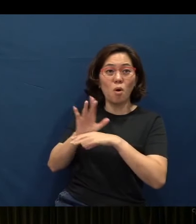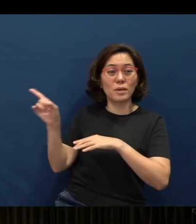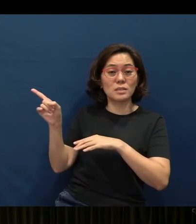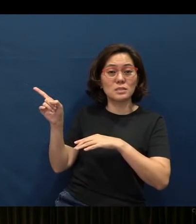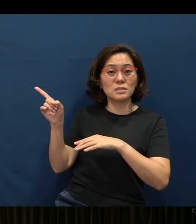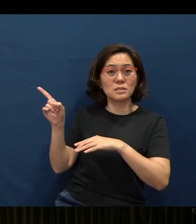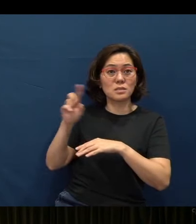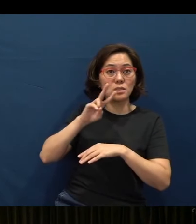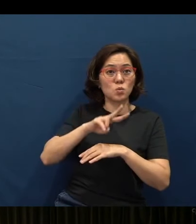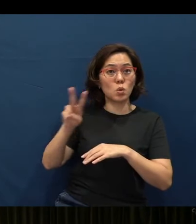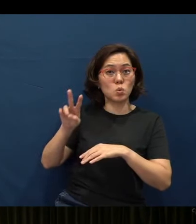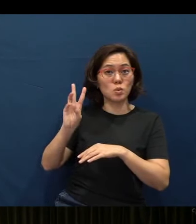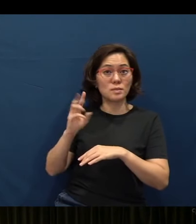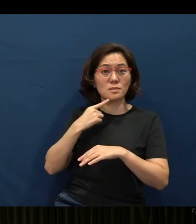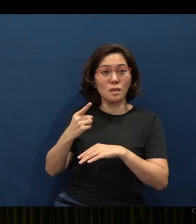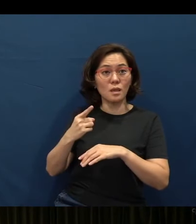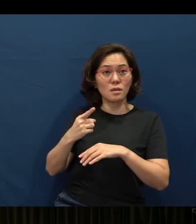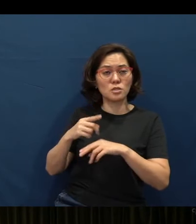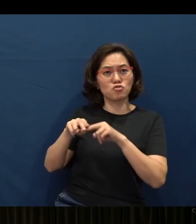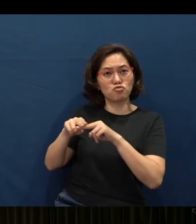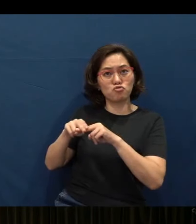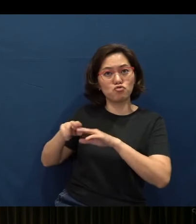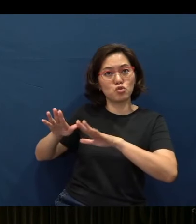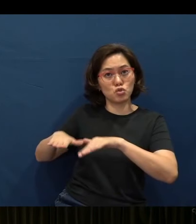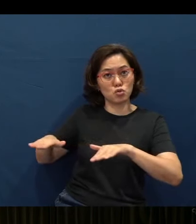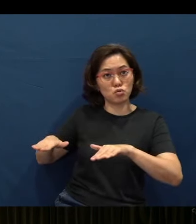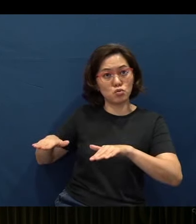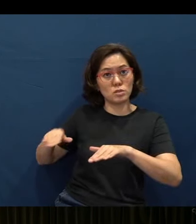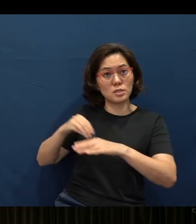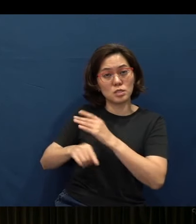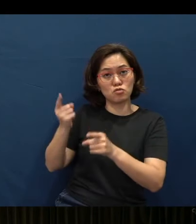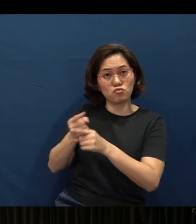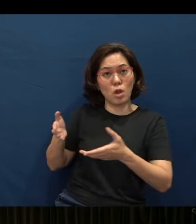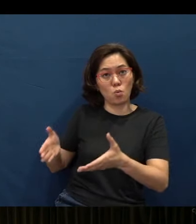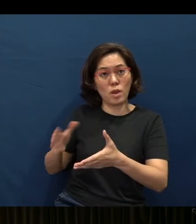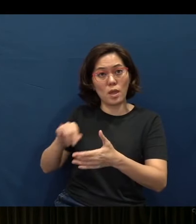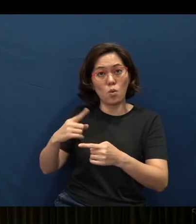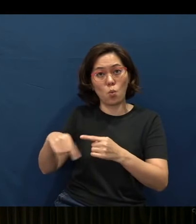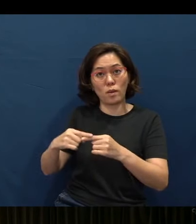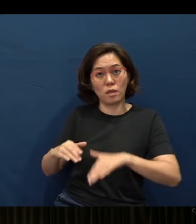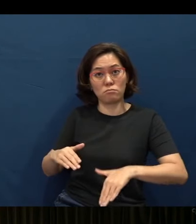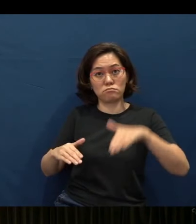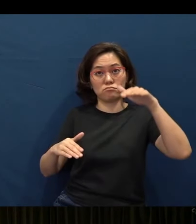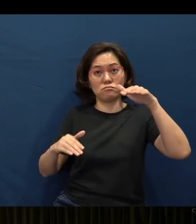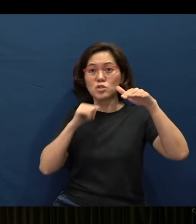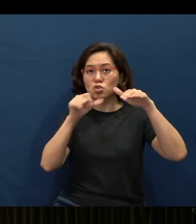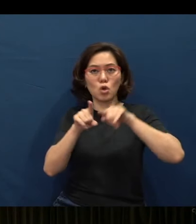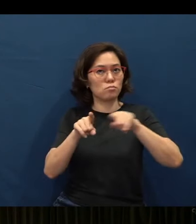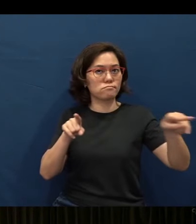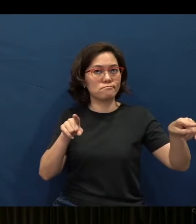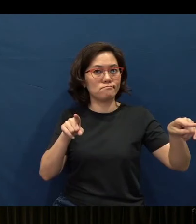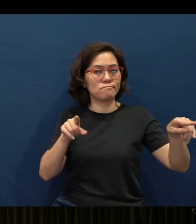Proverbs 22:6 says: “Train children in the right way, and when they are old, they will not stray.”